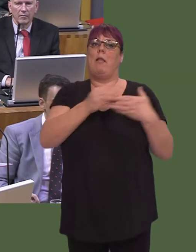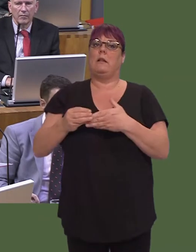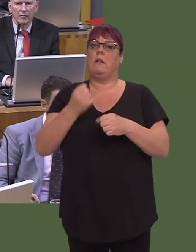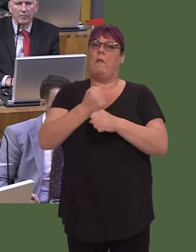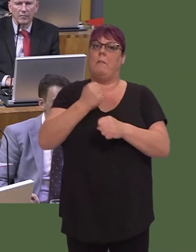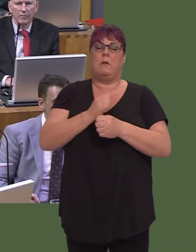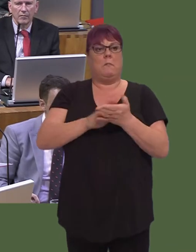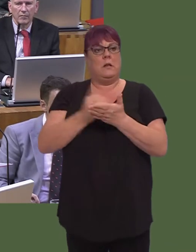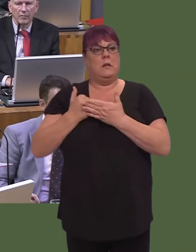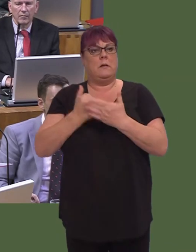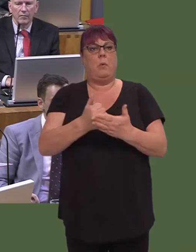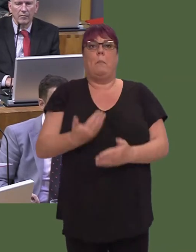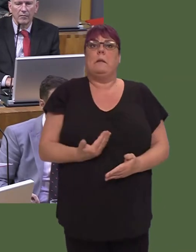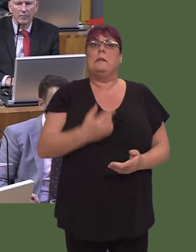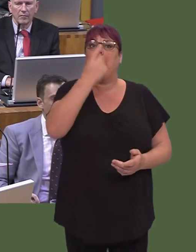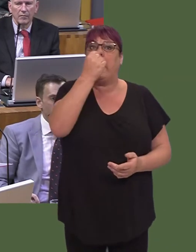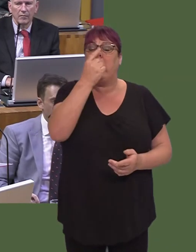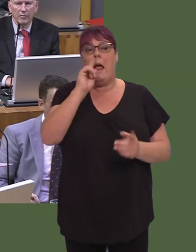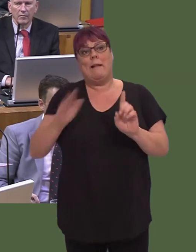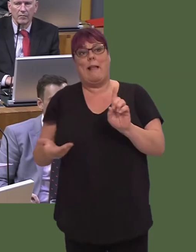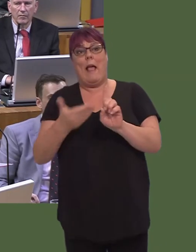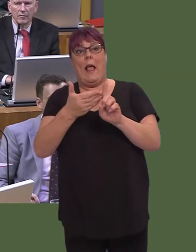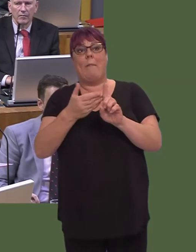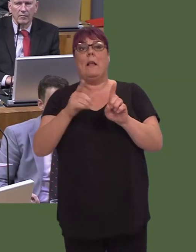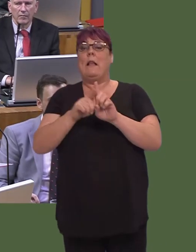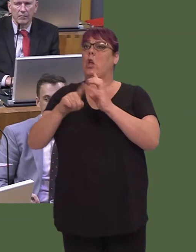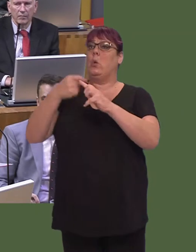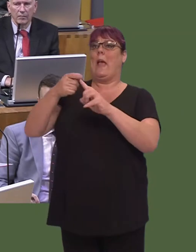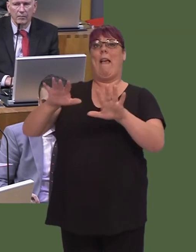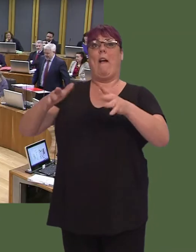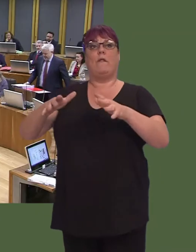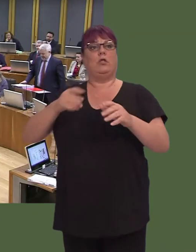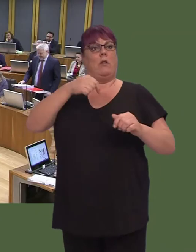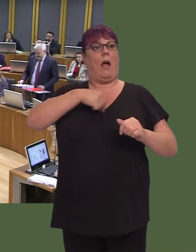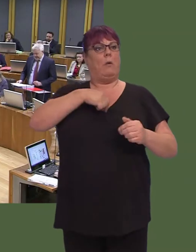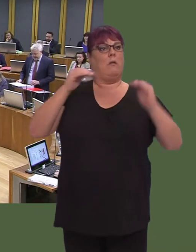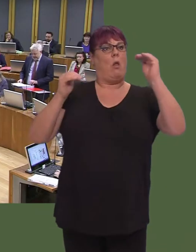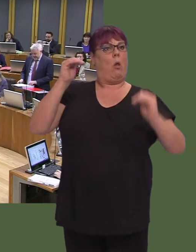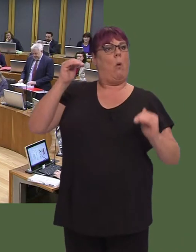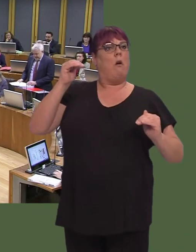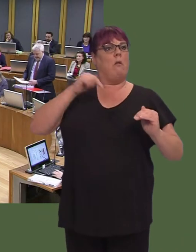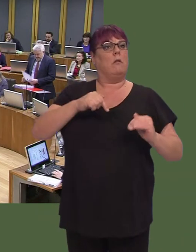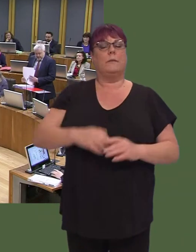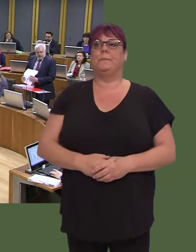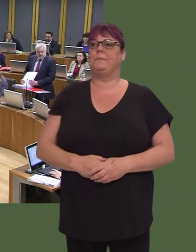ensures that unemployment comes down below the UK average. That's the devolution dividend. Y Llywydd / The Llywydd: Arweinydd yr wrthblaid, Paul Davies.